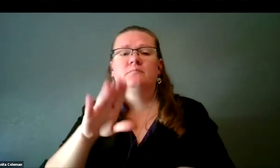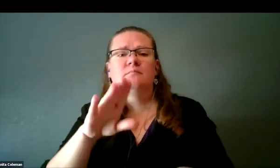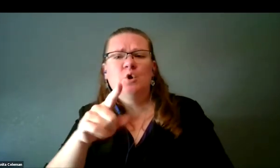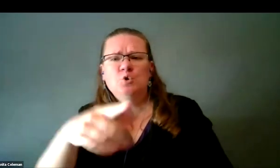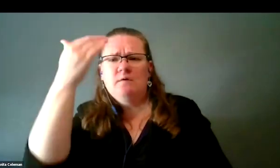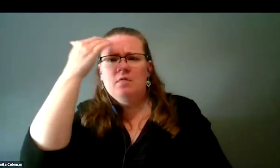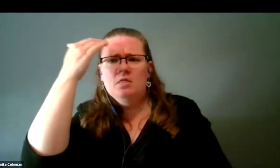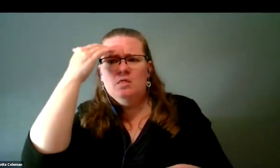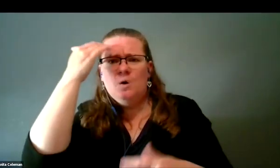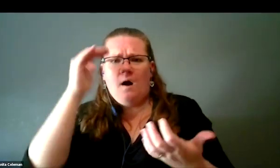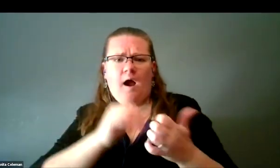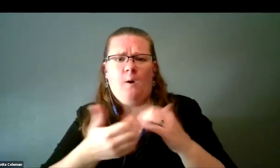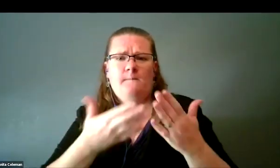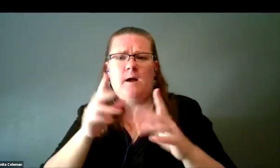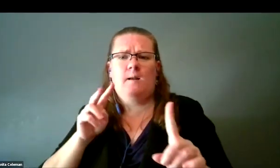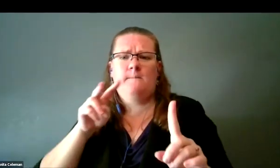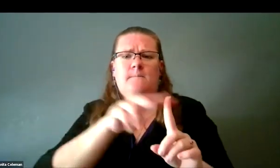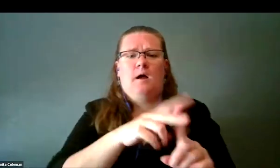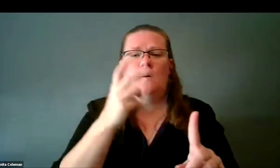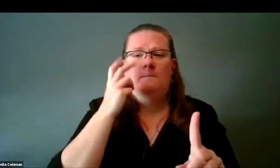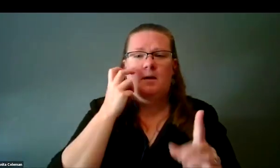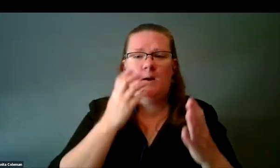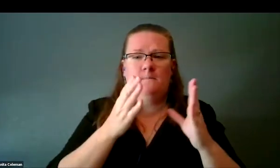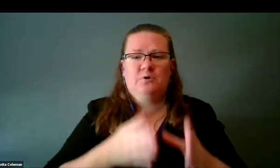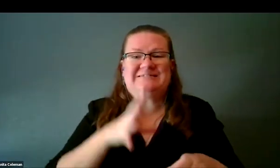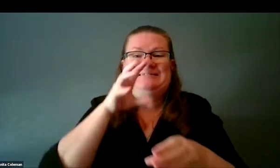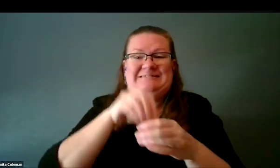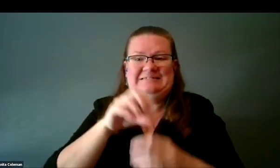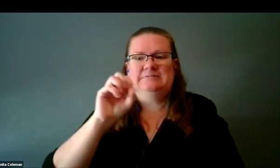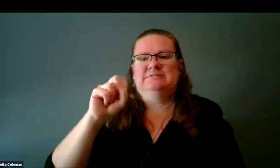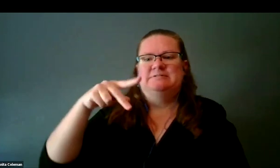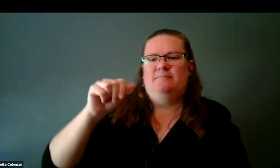on how this would apply to a blind person in space whether they're studying